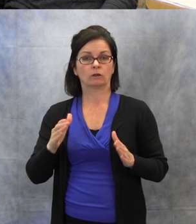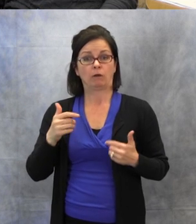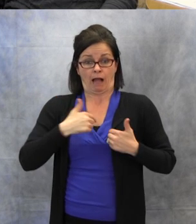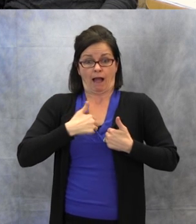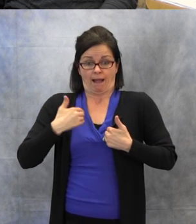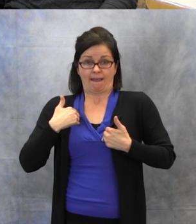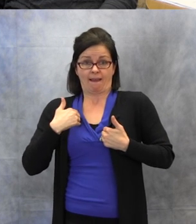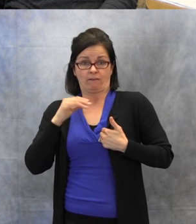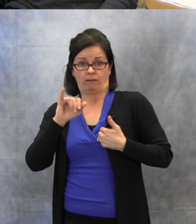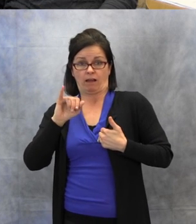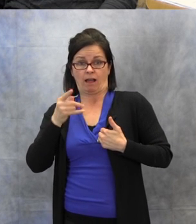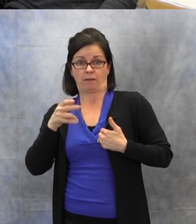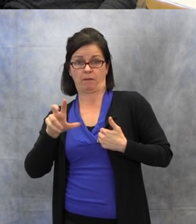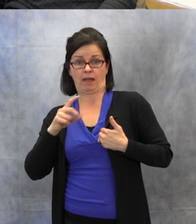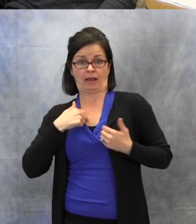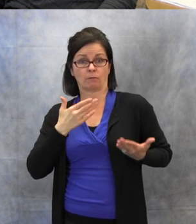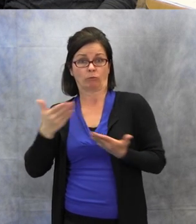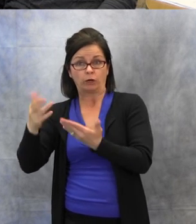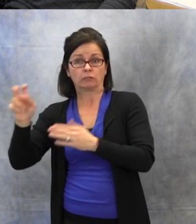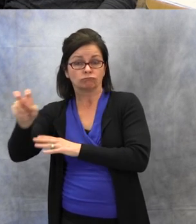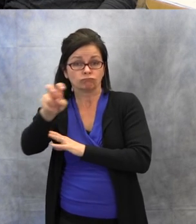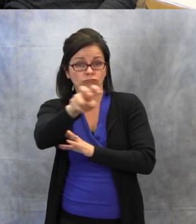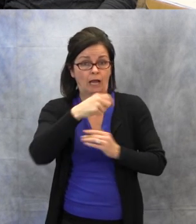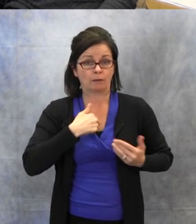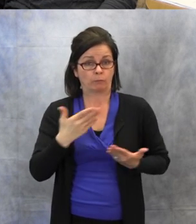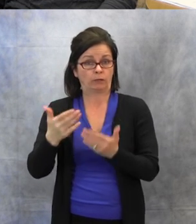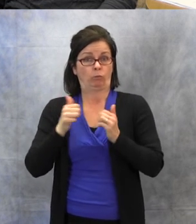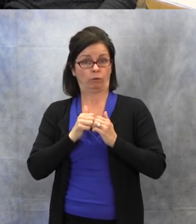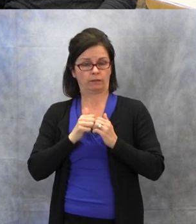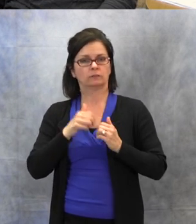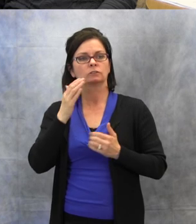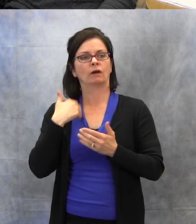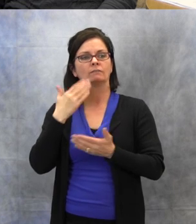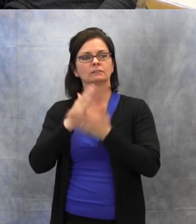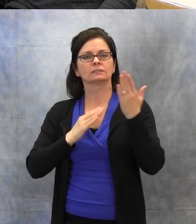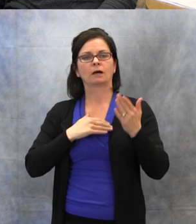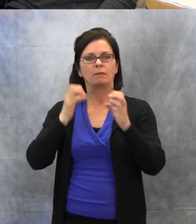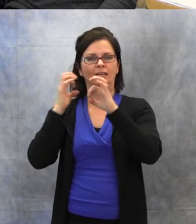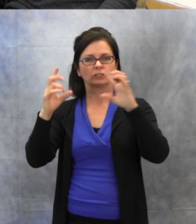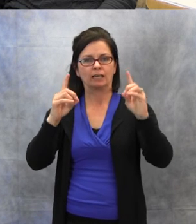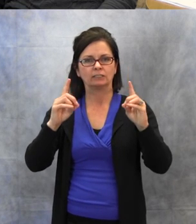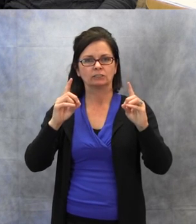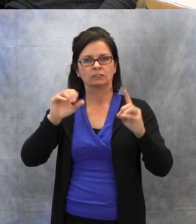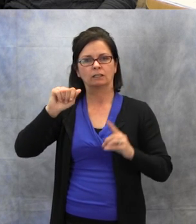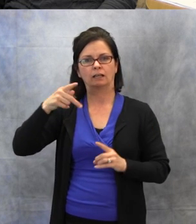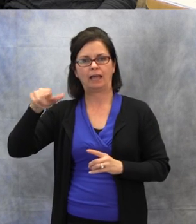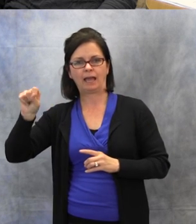that I use with some of the students. There's one called Bitsboard. What I like about this one,